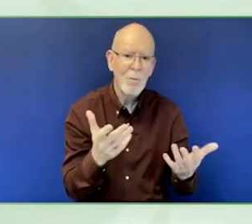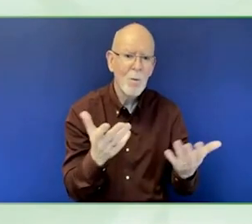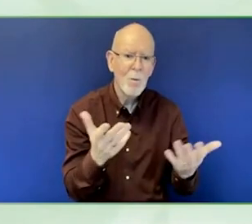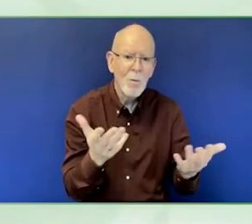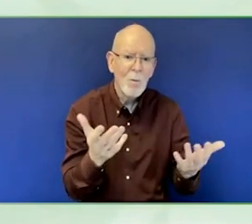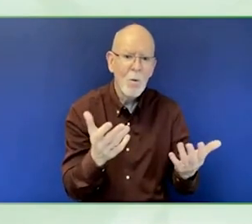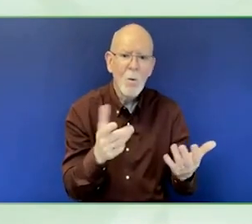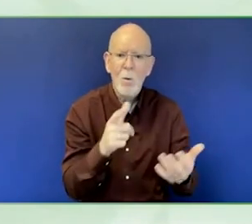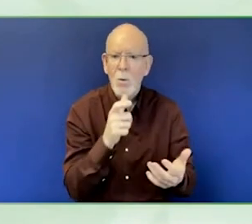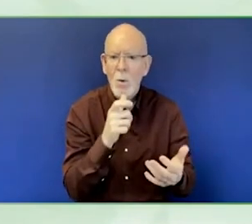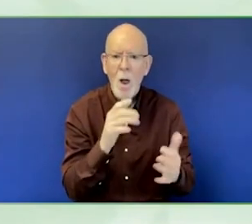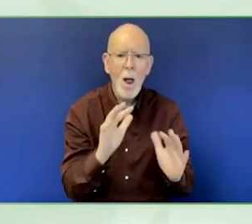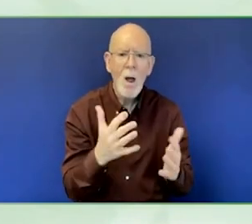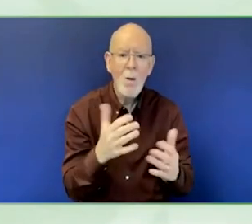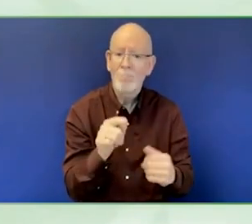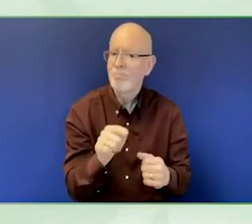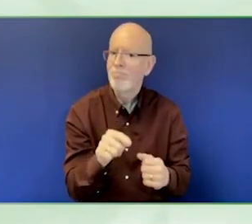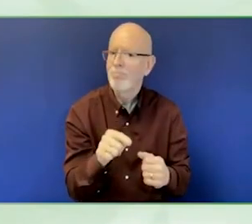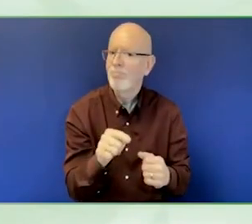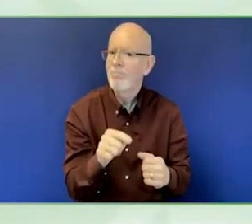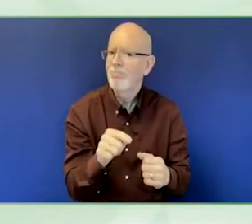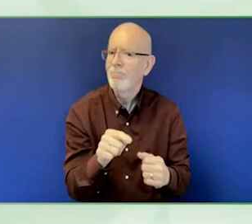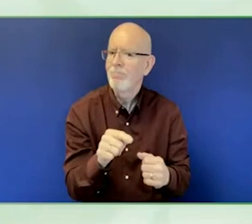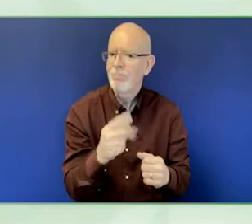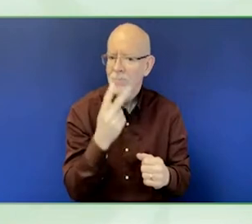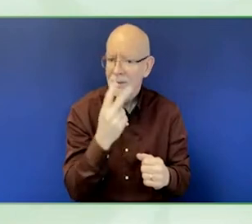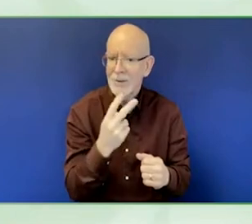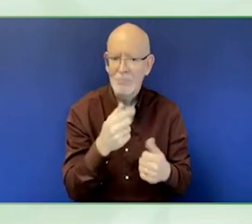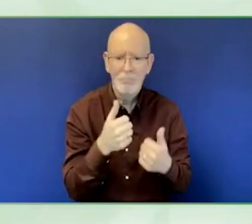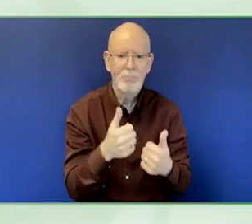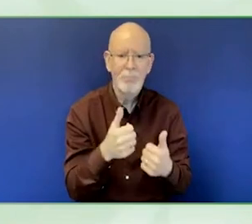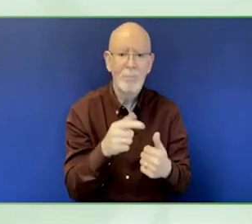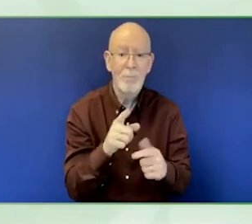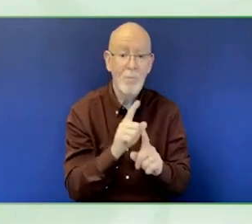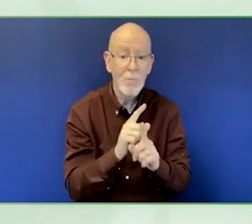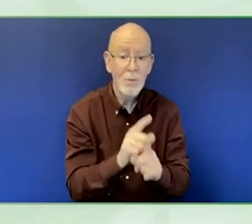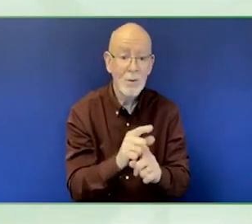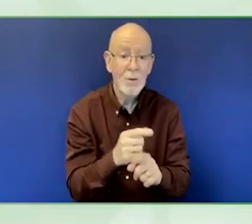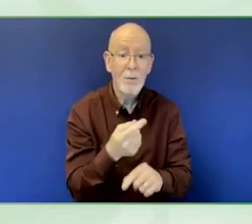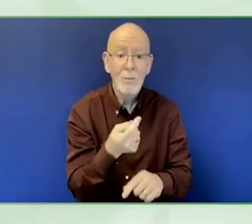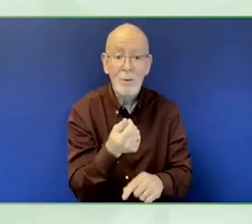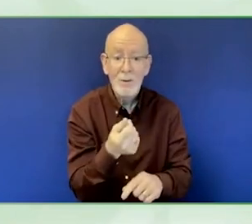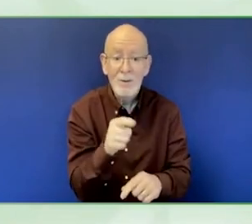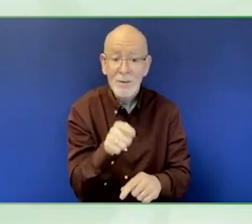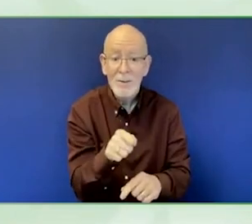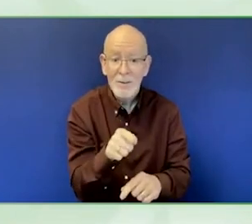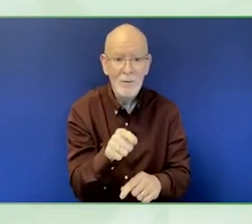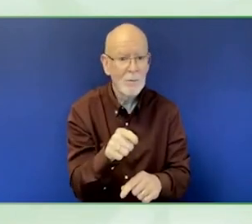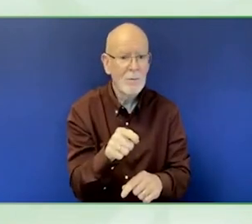Moving along to our guest from the Sabancı Foundation.